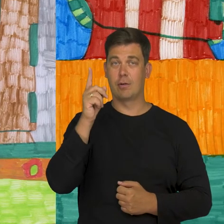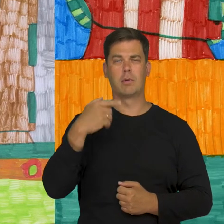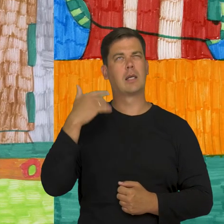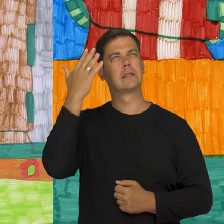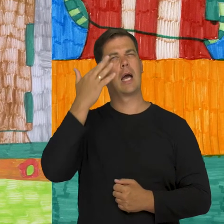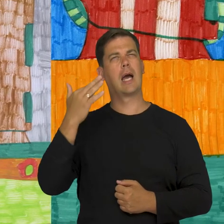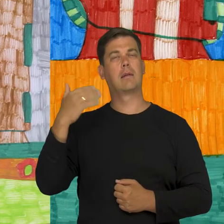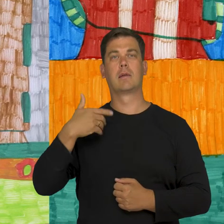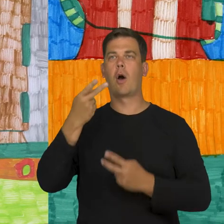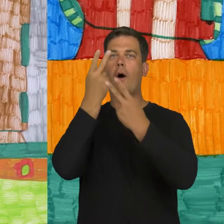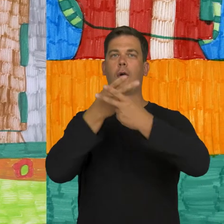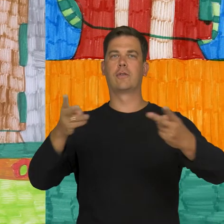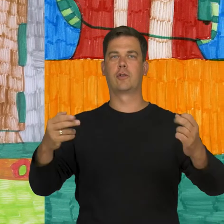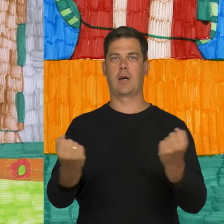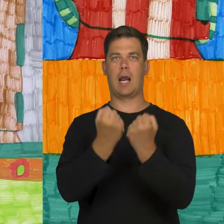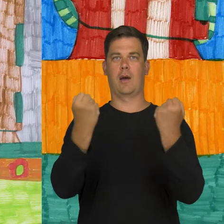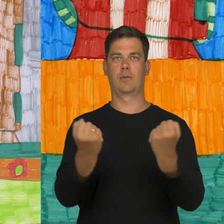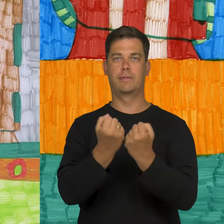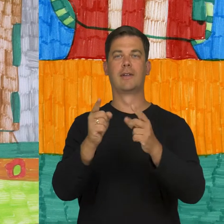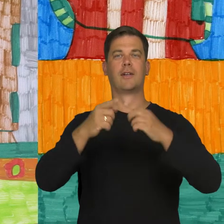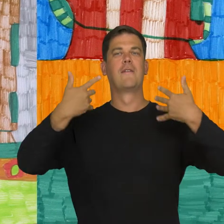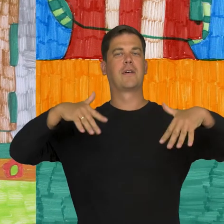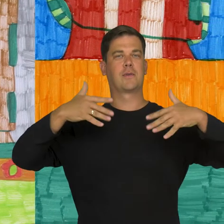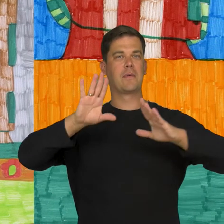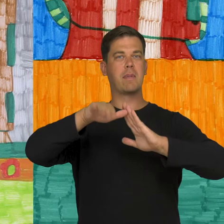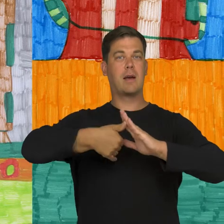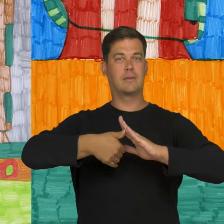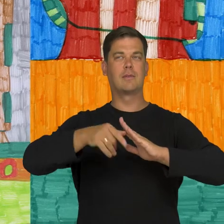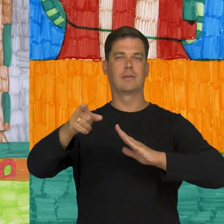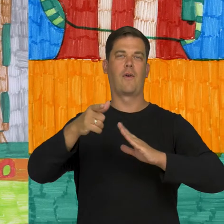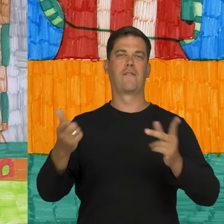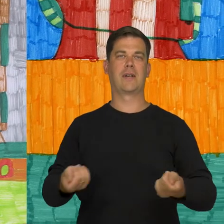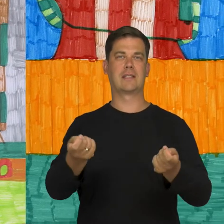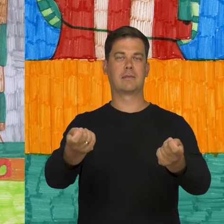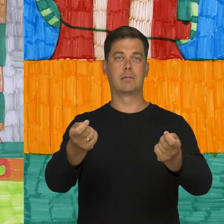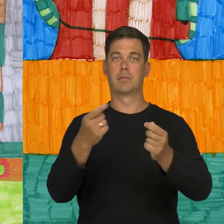On Tuesday morning I had a dream about visiting Cracow and an amusement park, with a festival on the square.